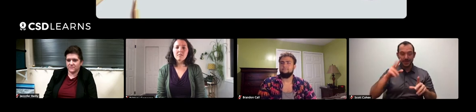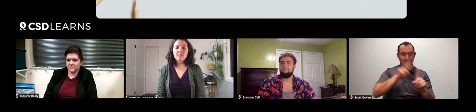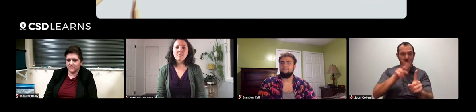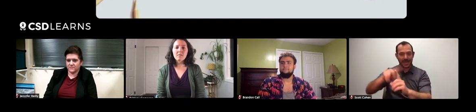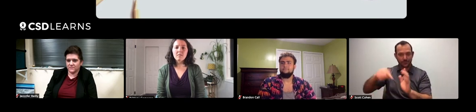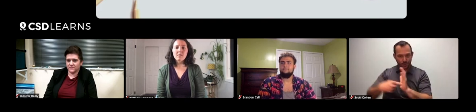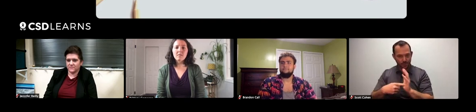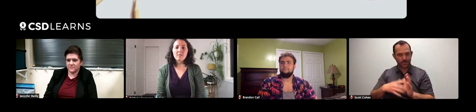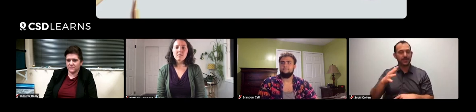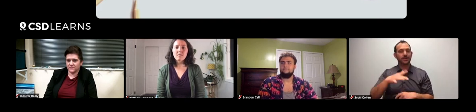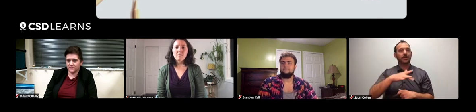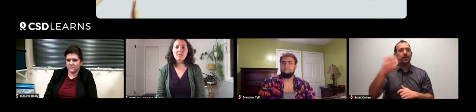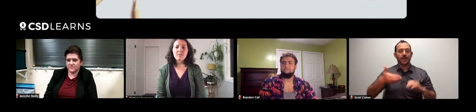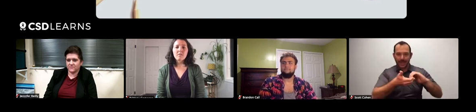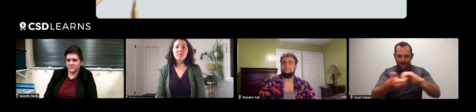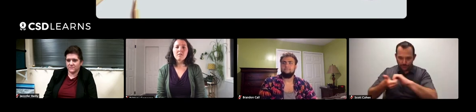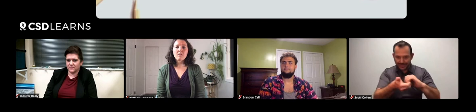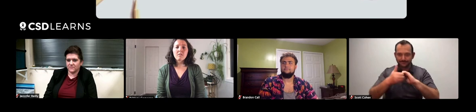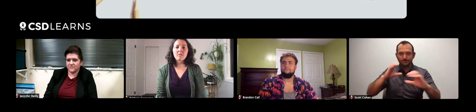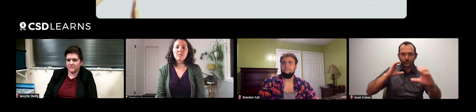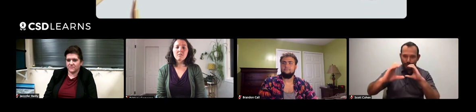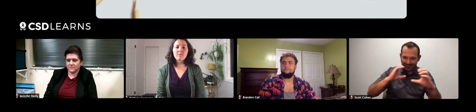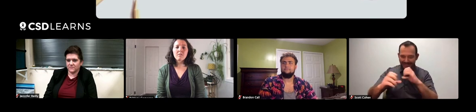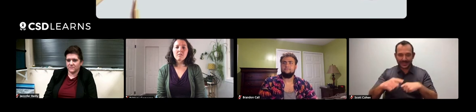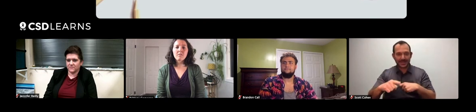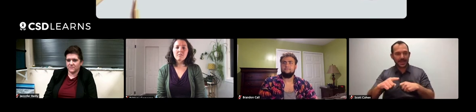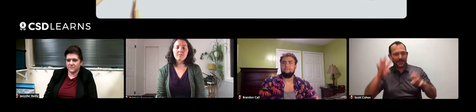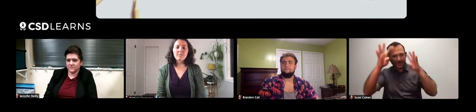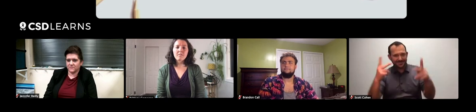Assigning the roles, like was mentioned. And then the cooperation among each other,